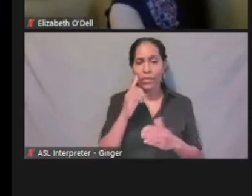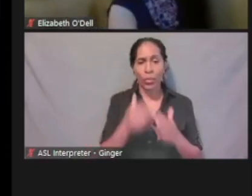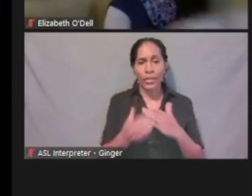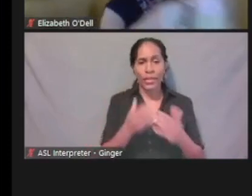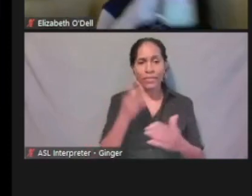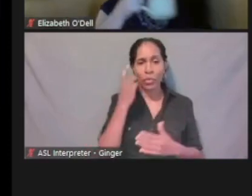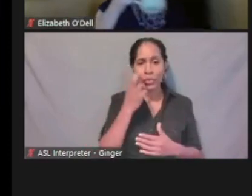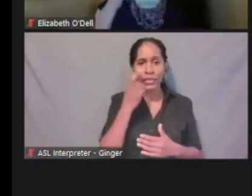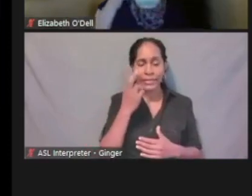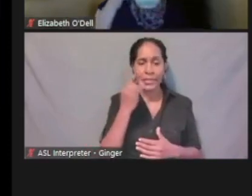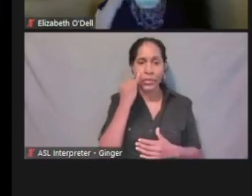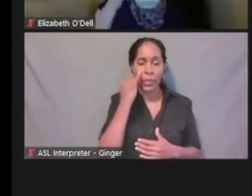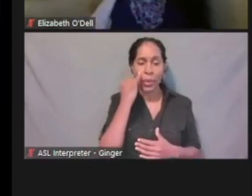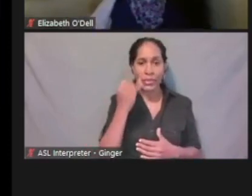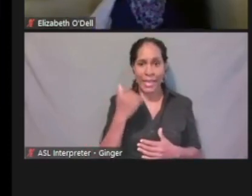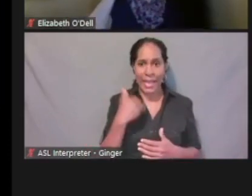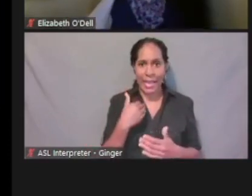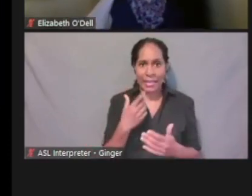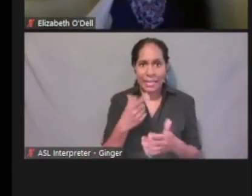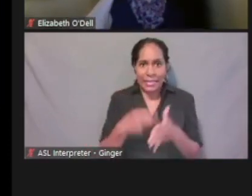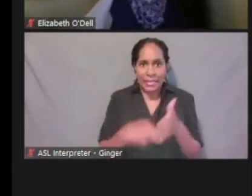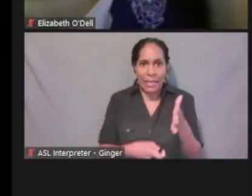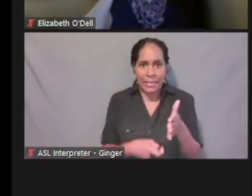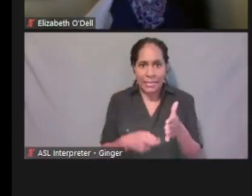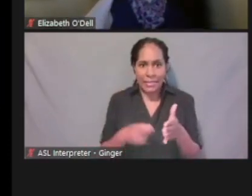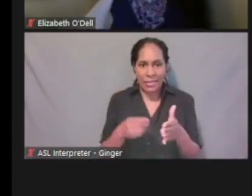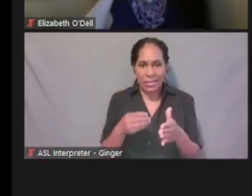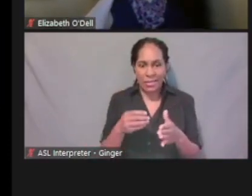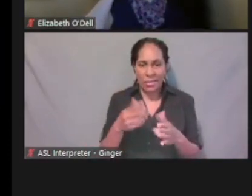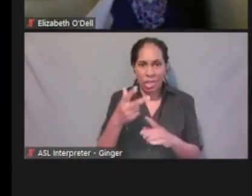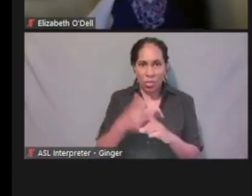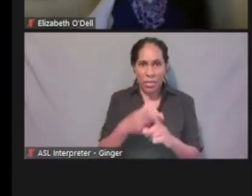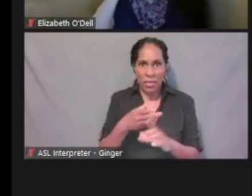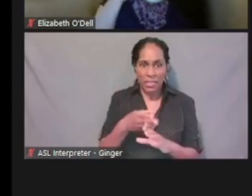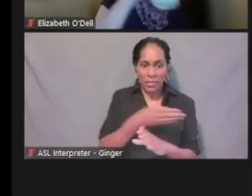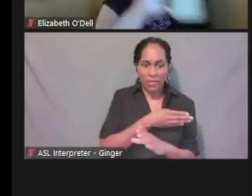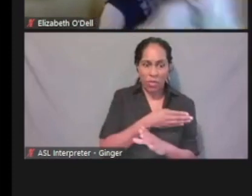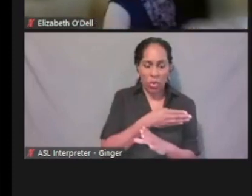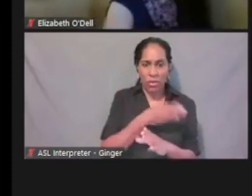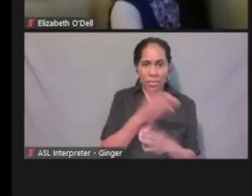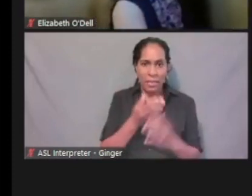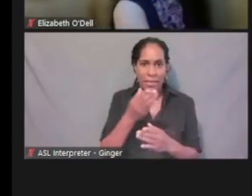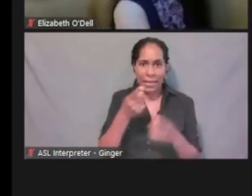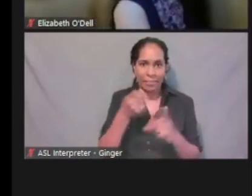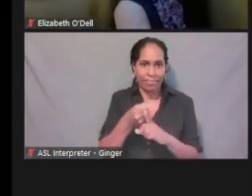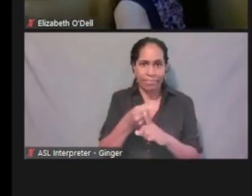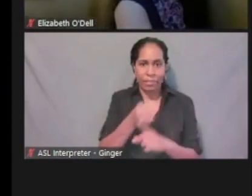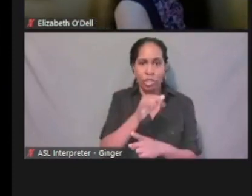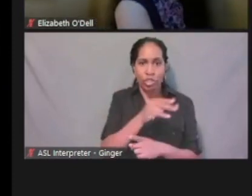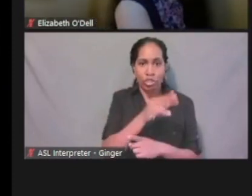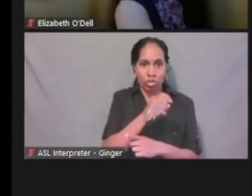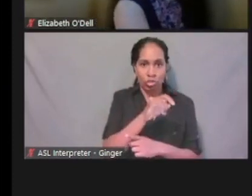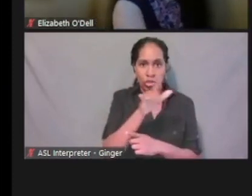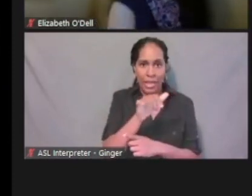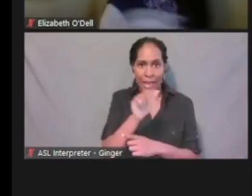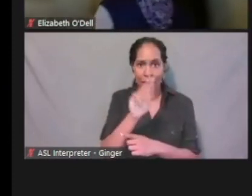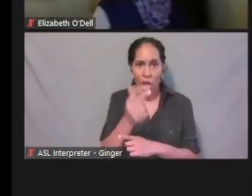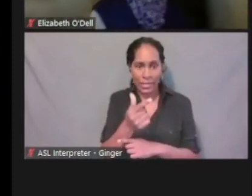in one of the prior three months. For us it would be June, July or August that I didn't have insurance for, was not covered.